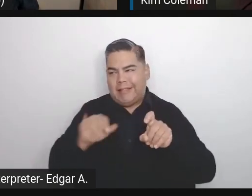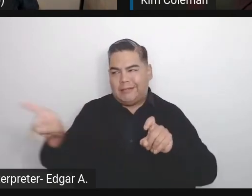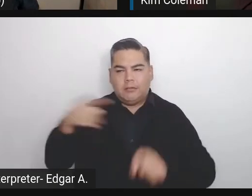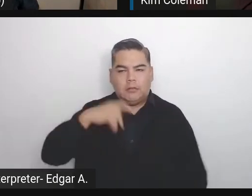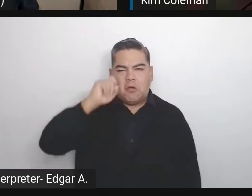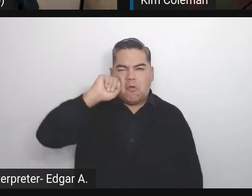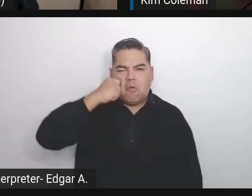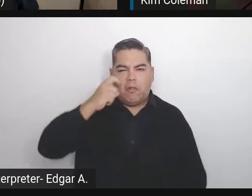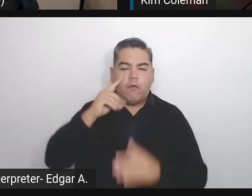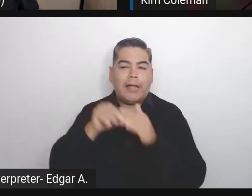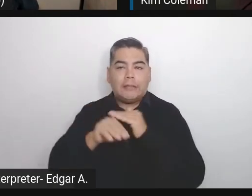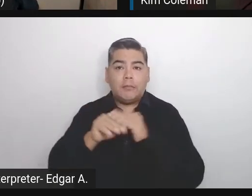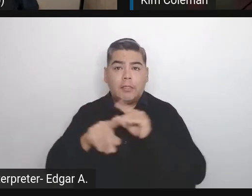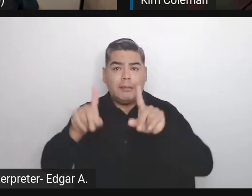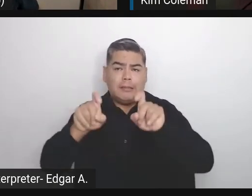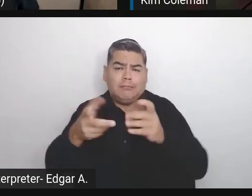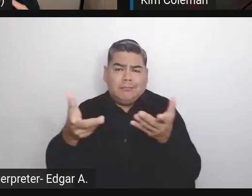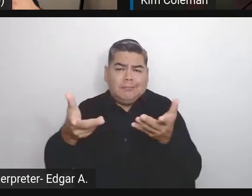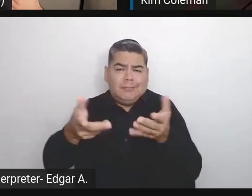It's just running the CLI tool.